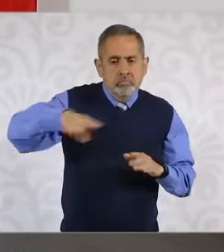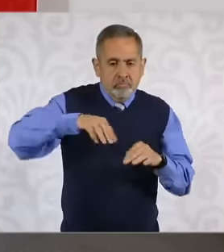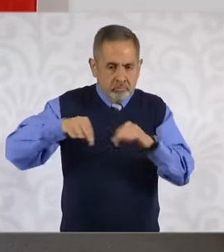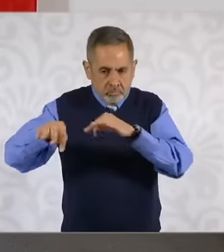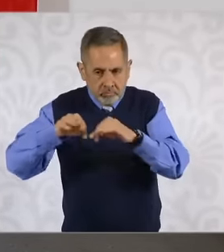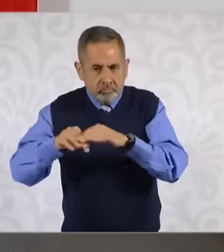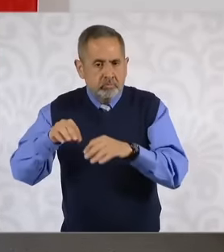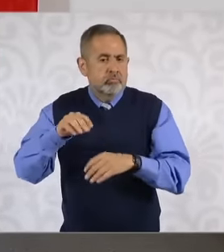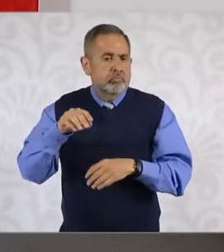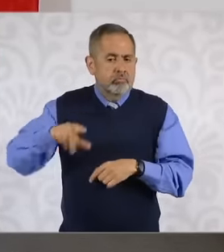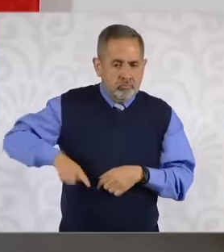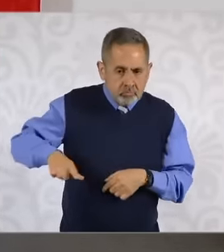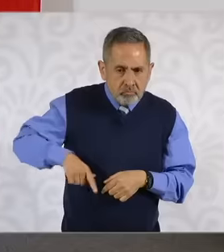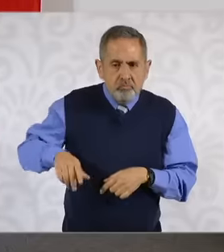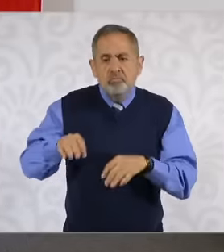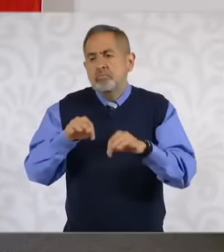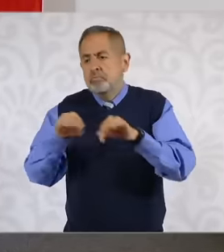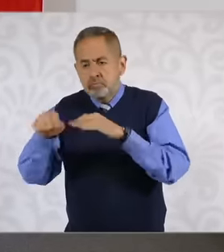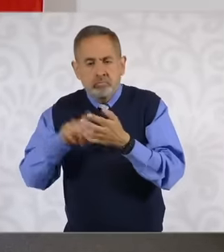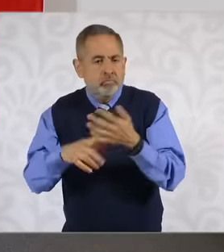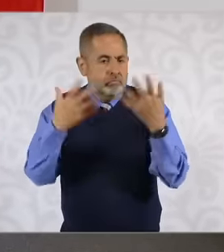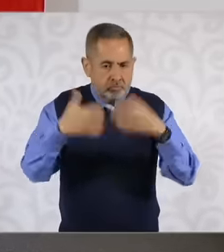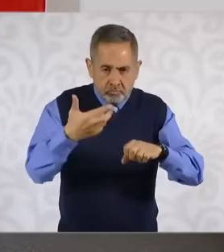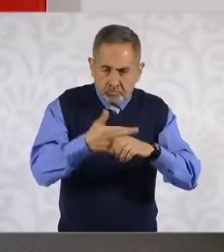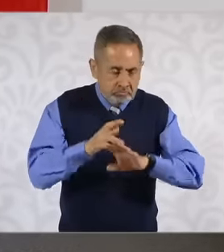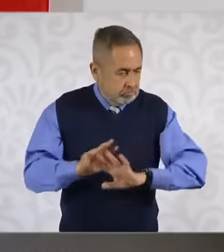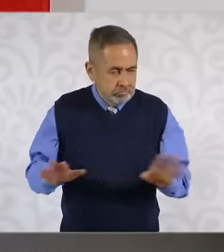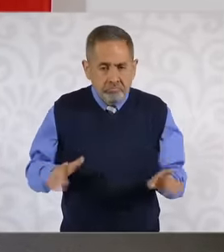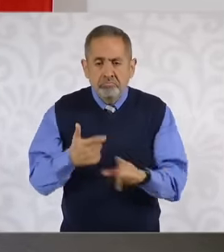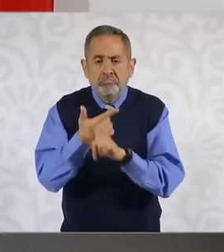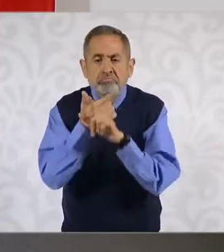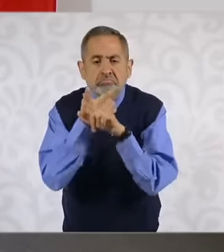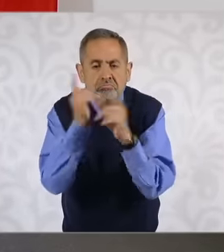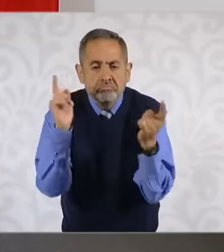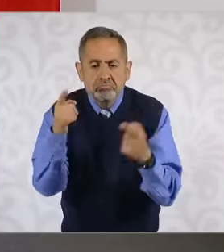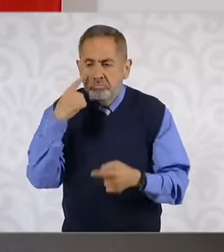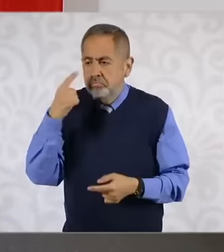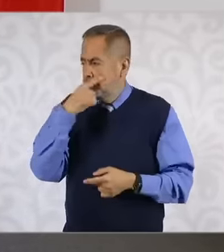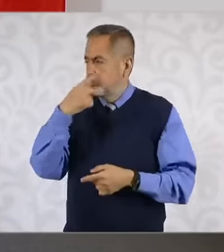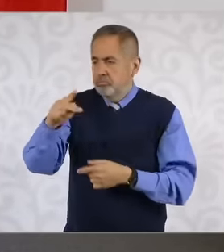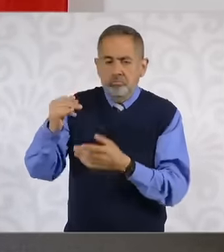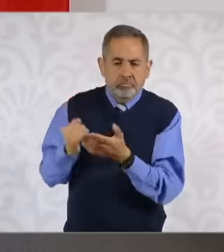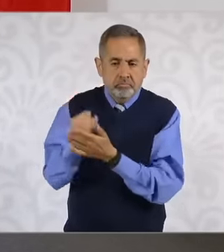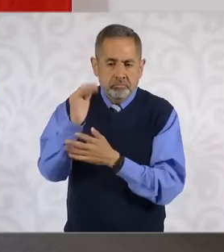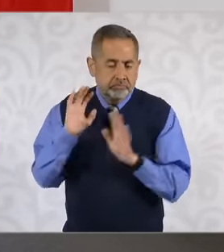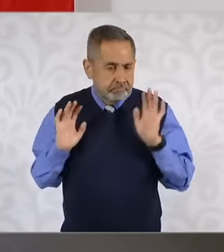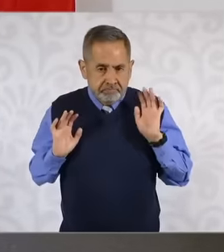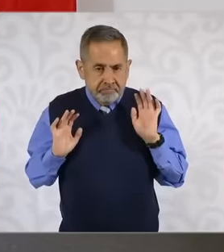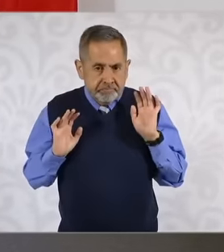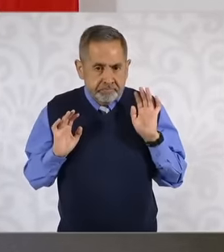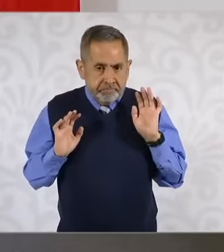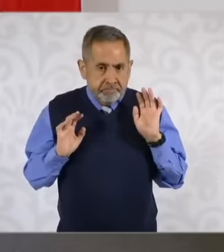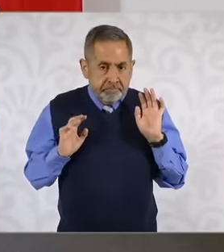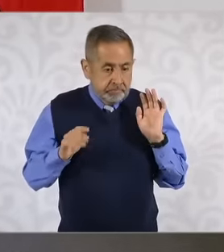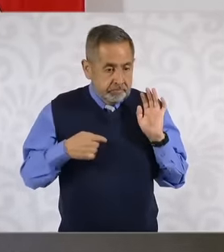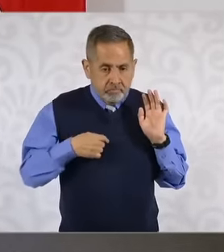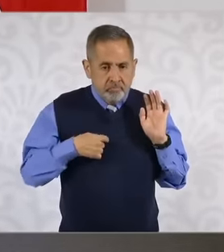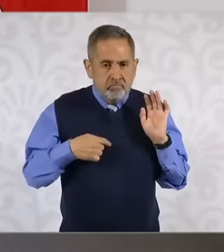and company workers, freedom of decision for the first time there is no guidance